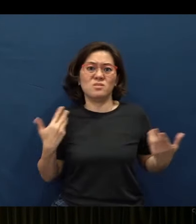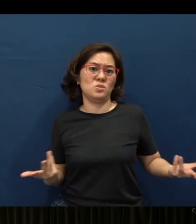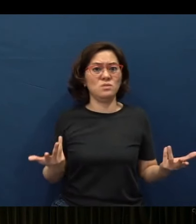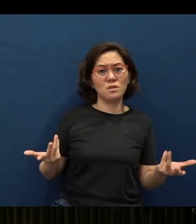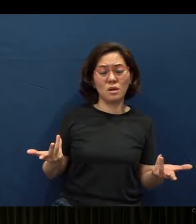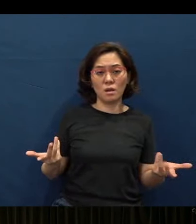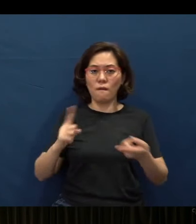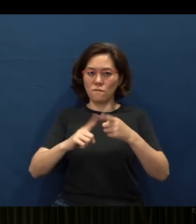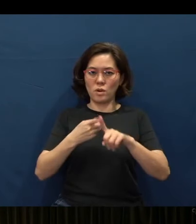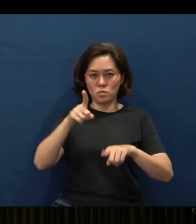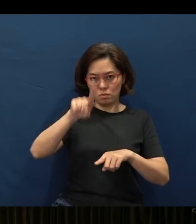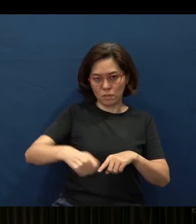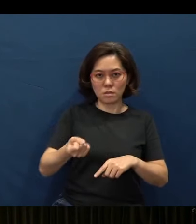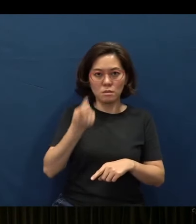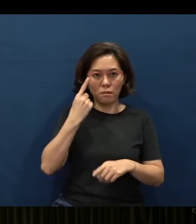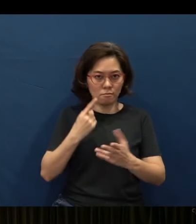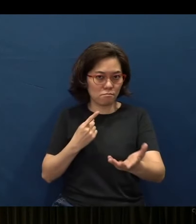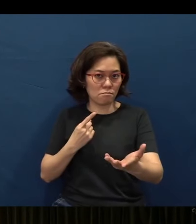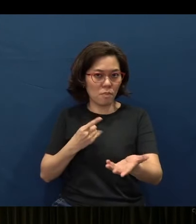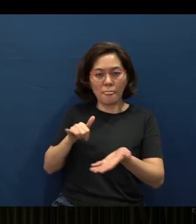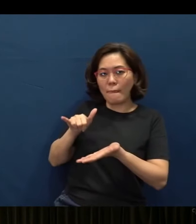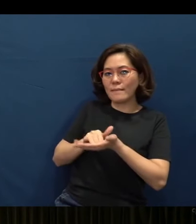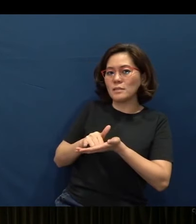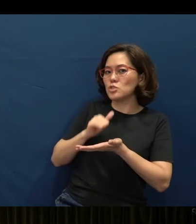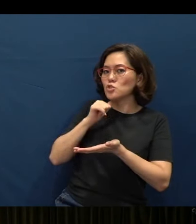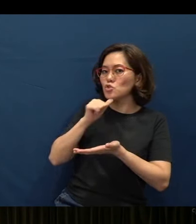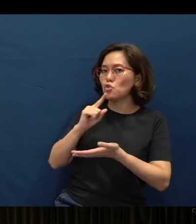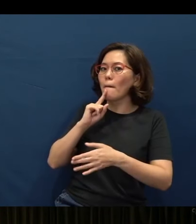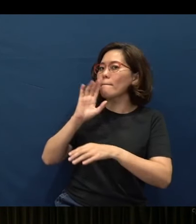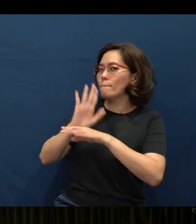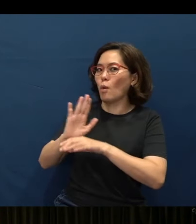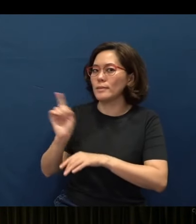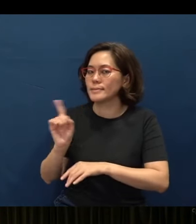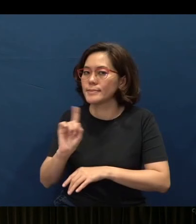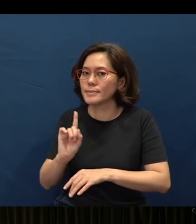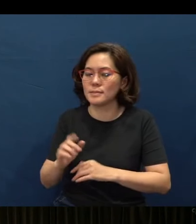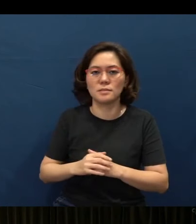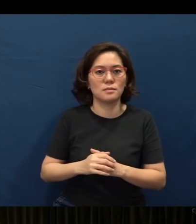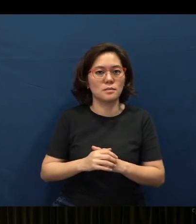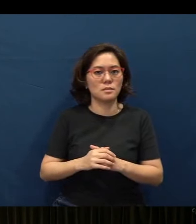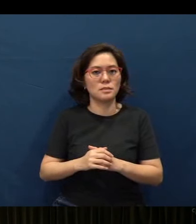Friends, you need to understand - this is not a proverb of promise; this is a proverb of possibility.